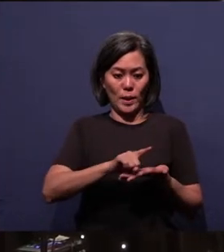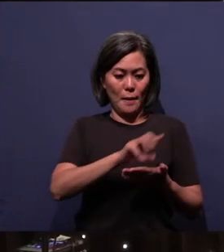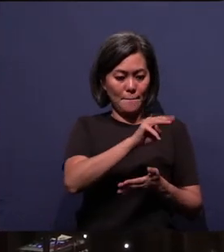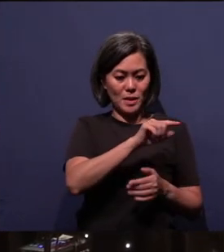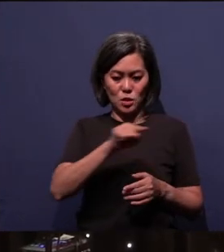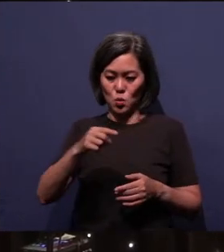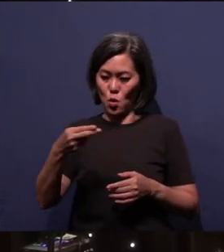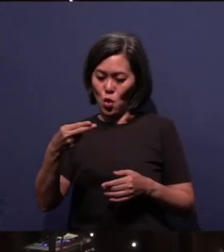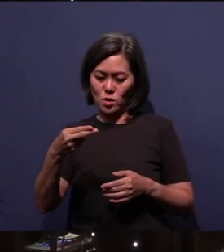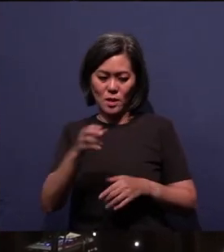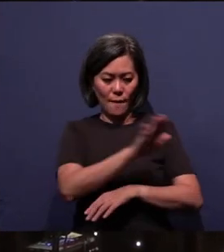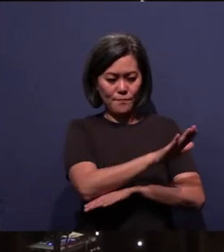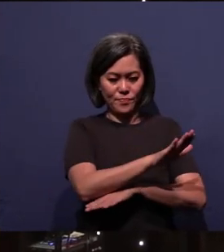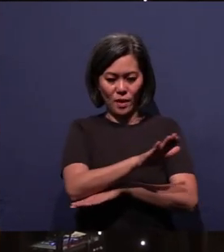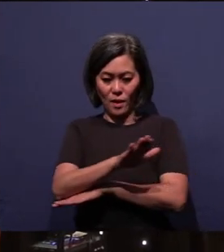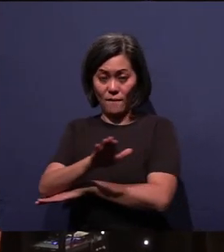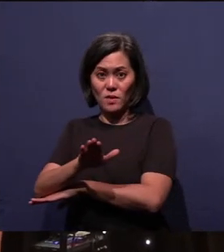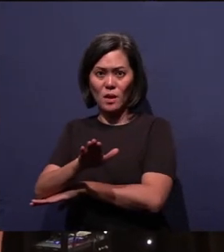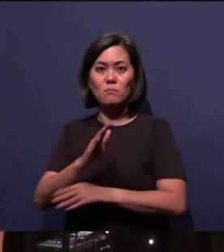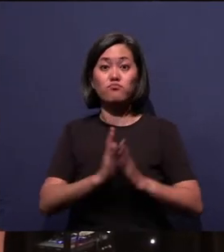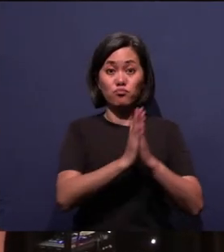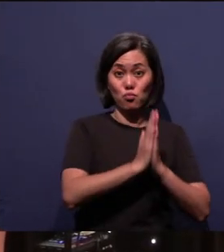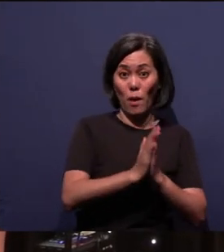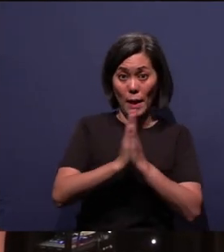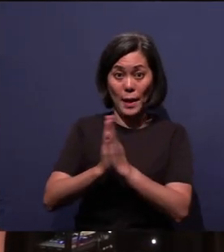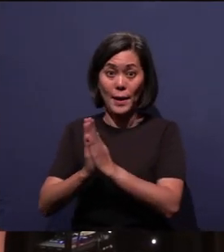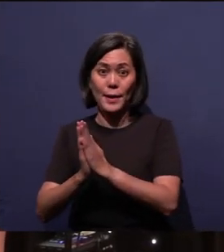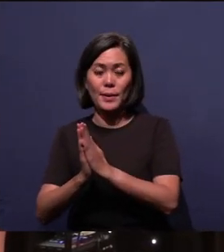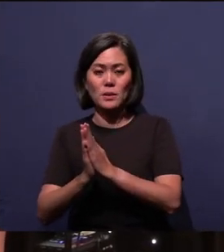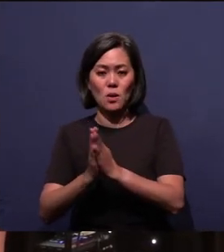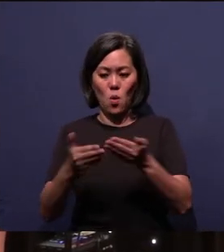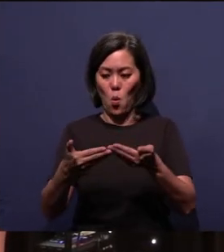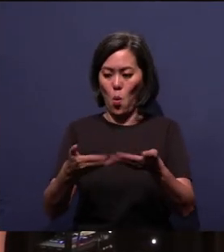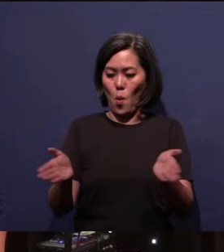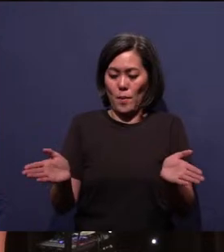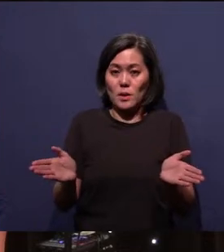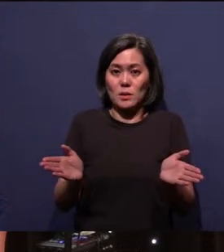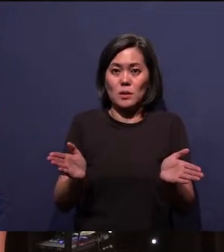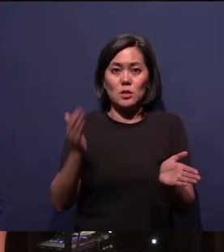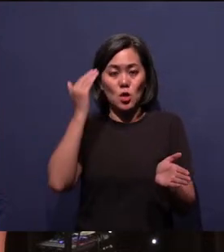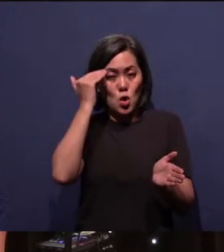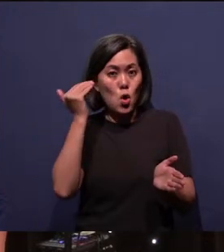it was an evening of prayer that was opened up by the Koreans and Pastor Taehoon there.